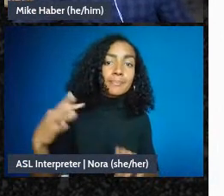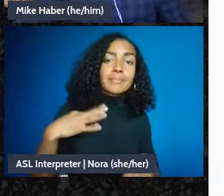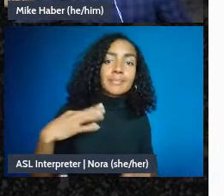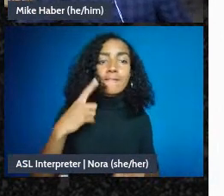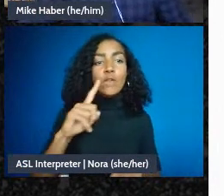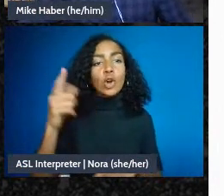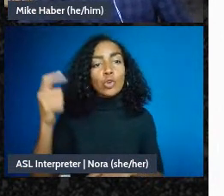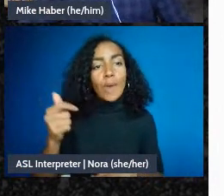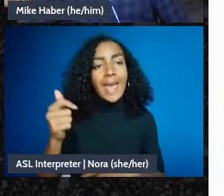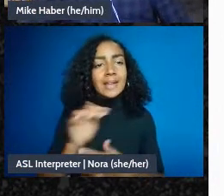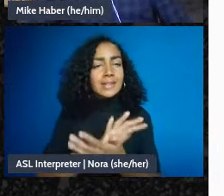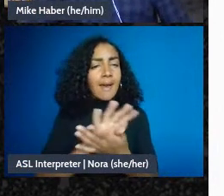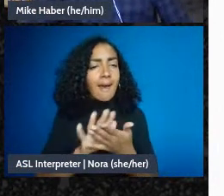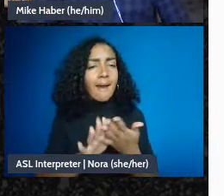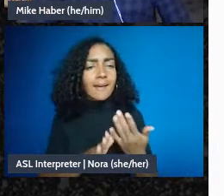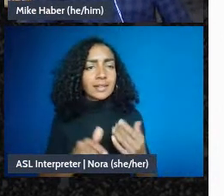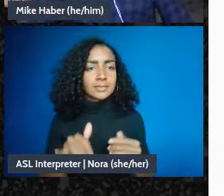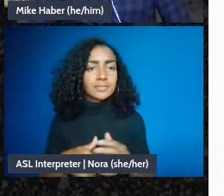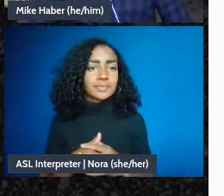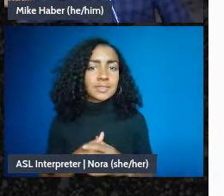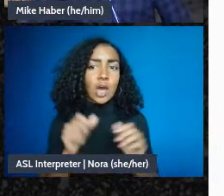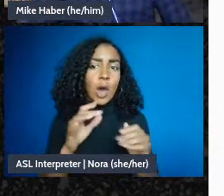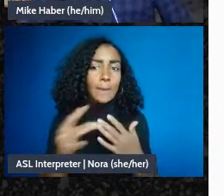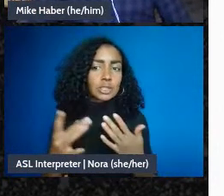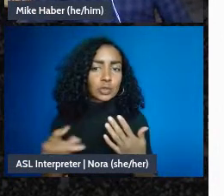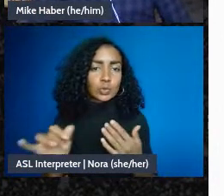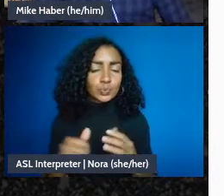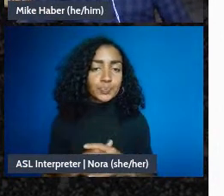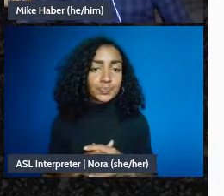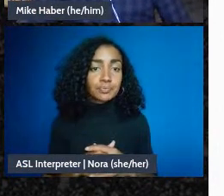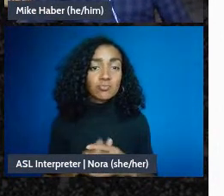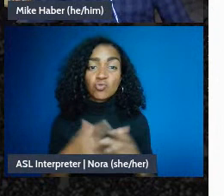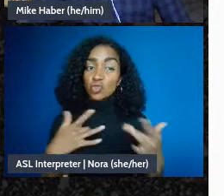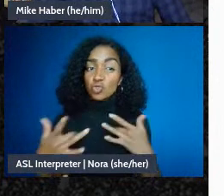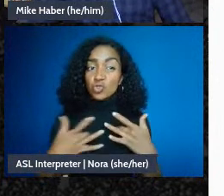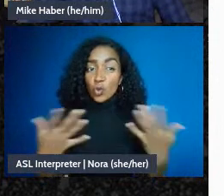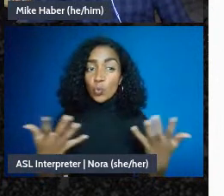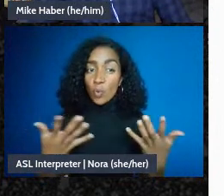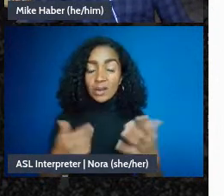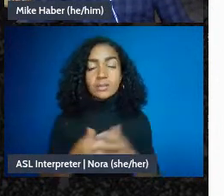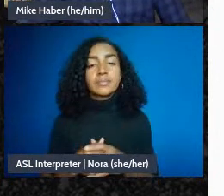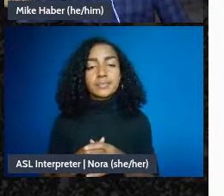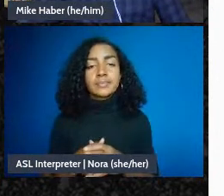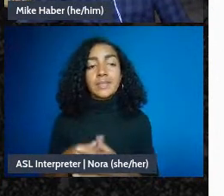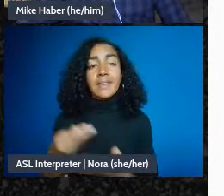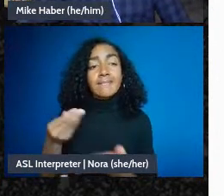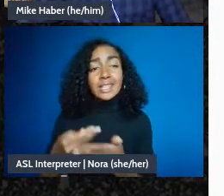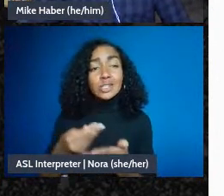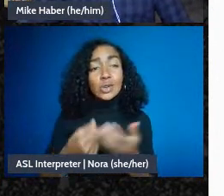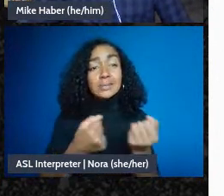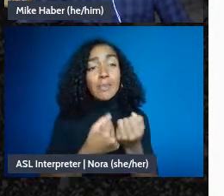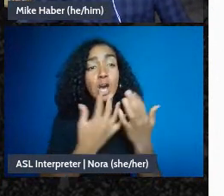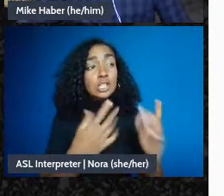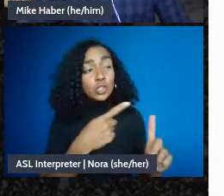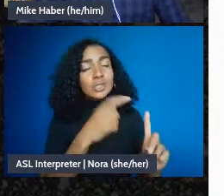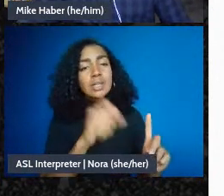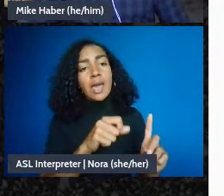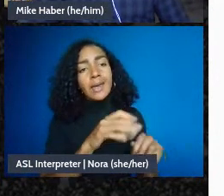thing. The concern here is fiscal sponsors can be slow they can be expensive they can be hard